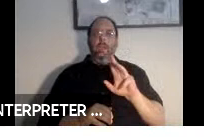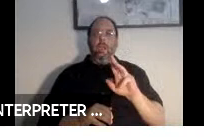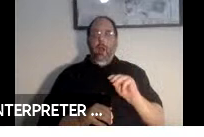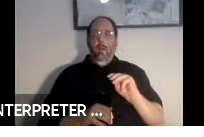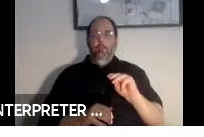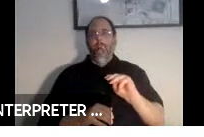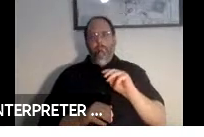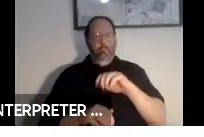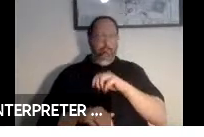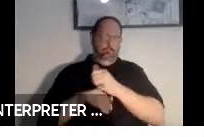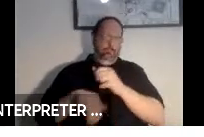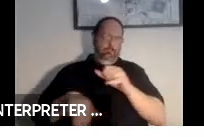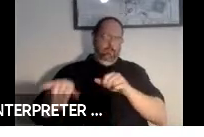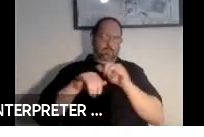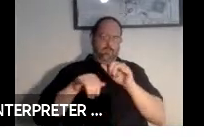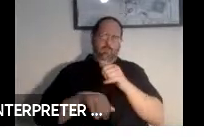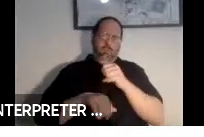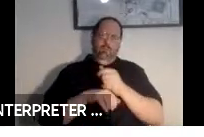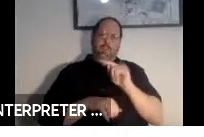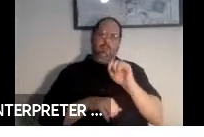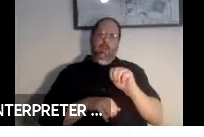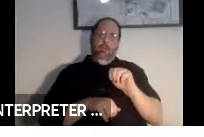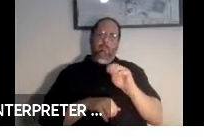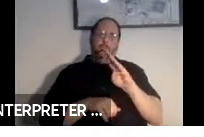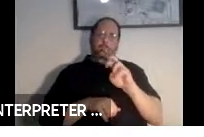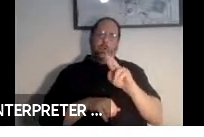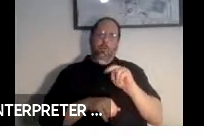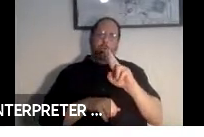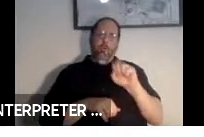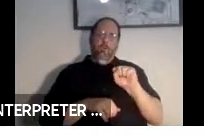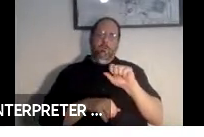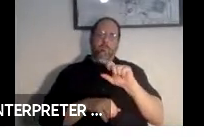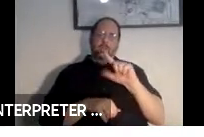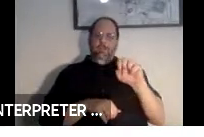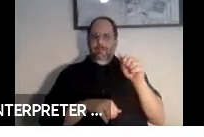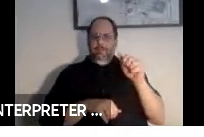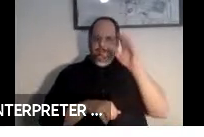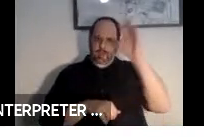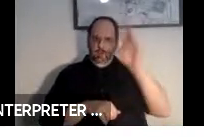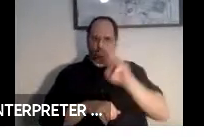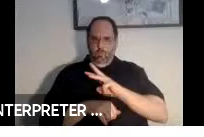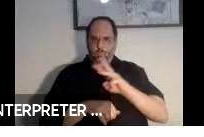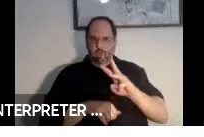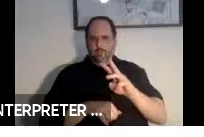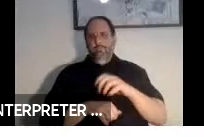It was found we are headquartered in MIT. We also host sites in